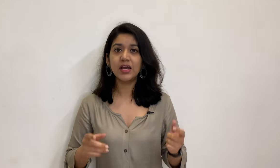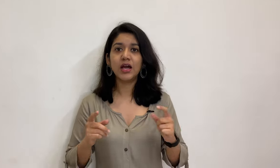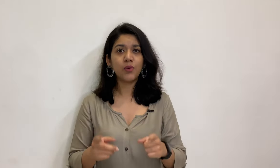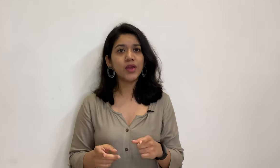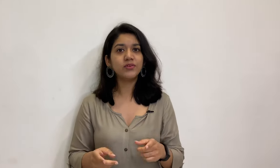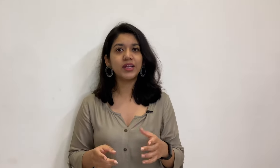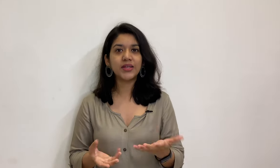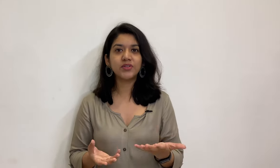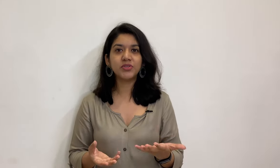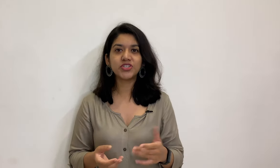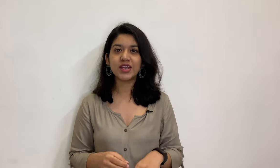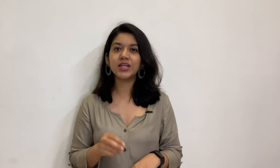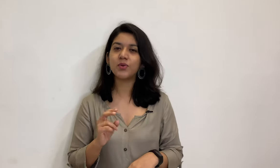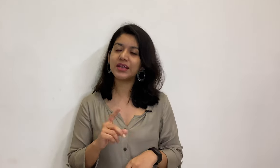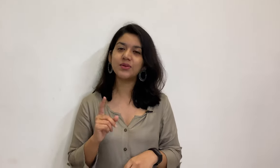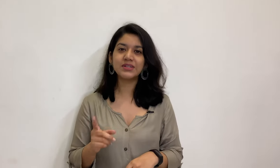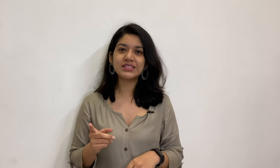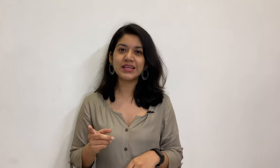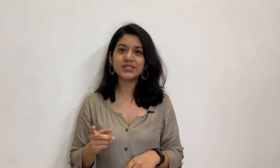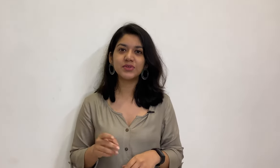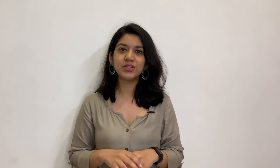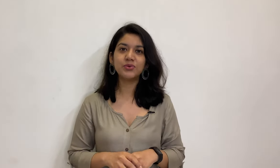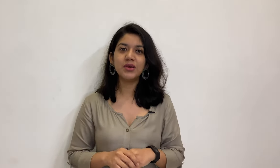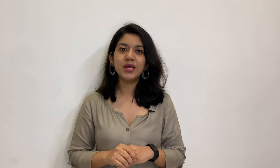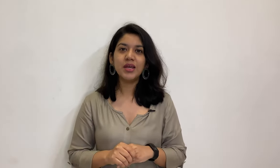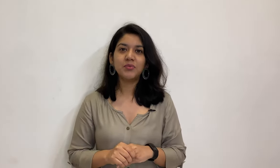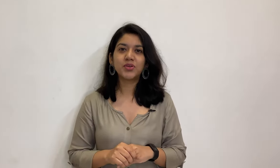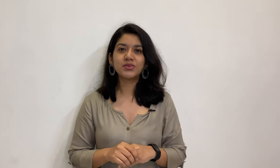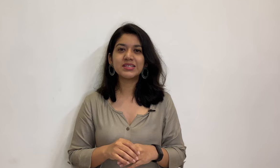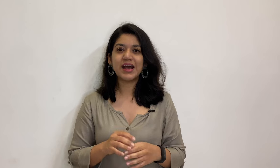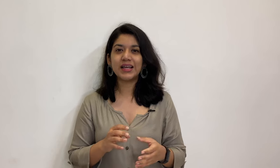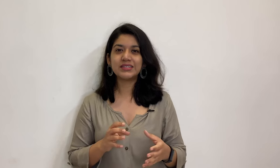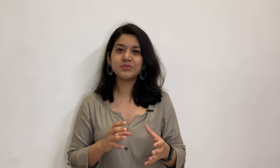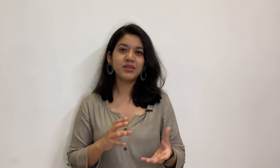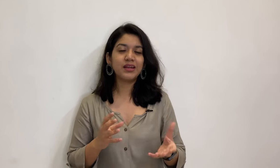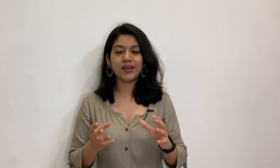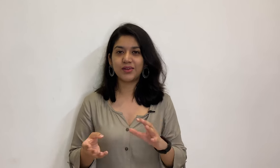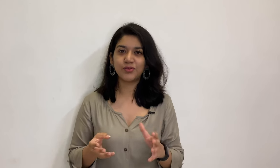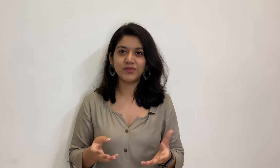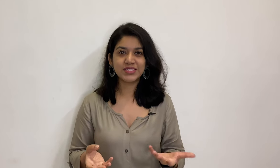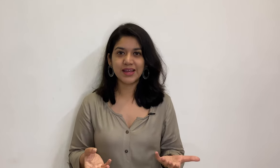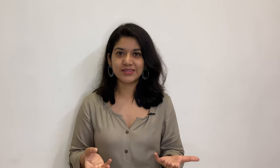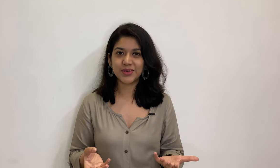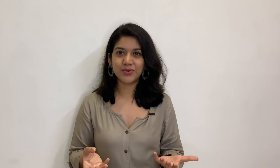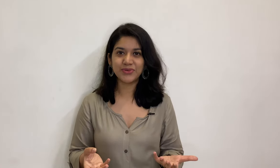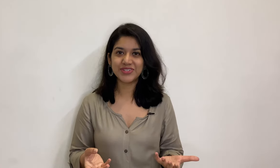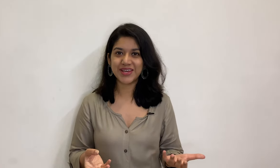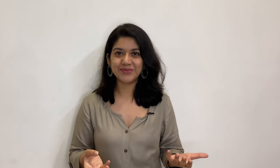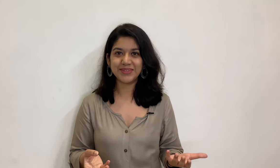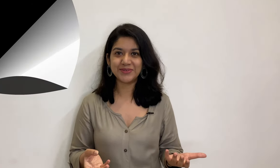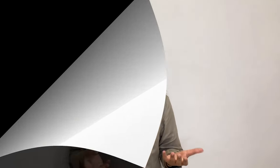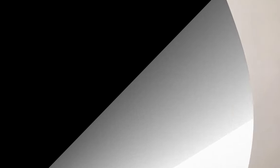However, I will be sharing 21 signs with you because I simply like two of the signs that I want to share with you today.